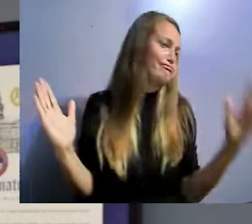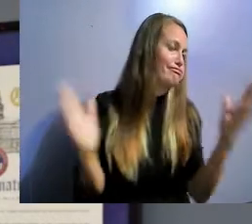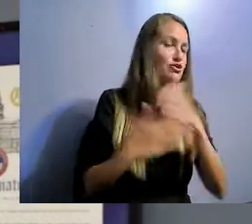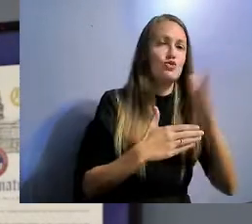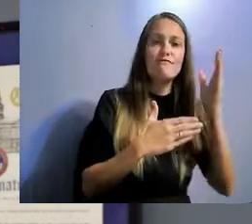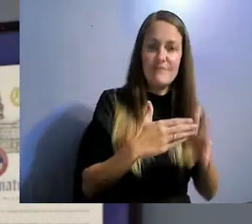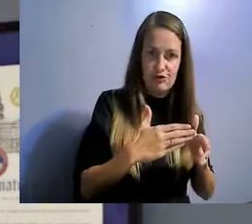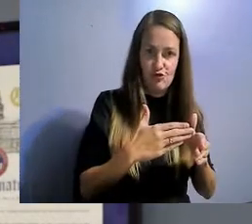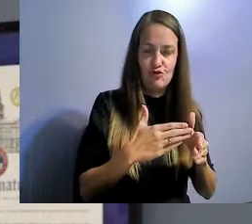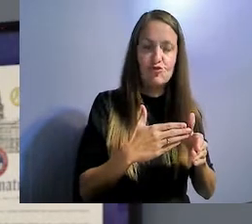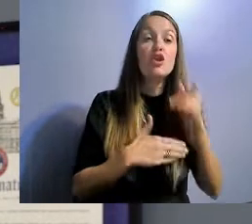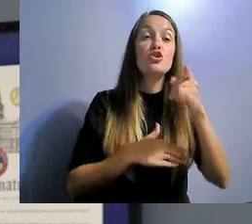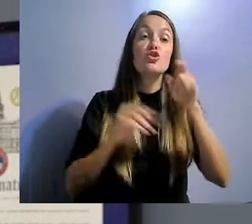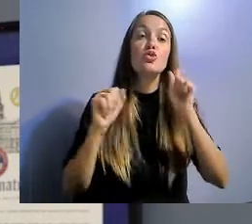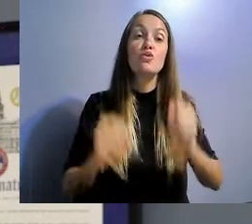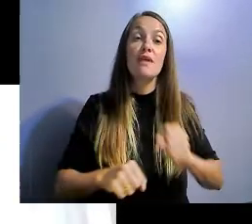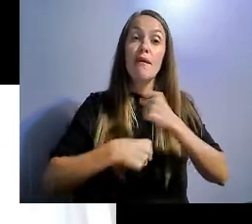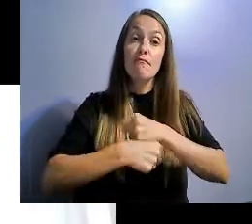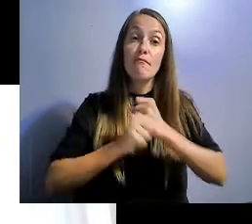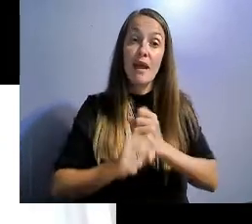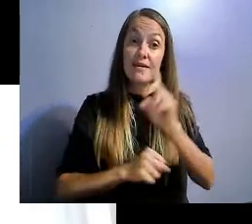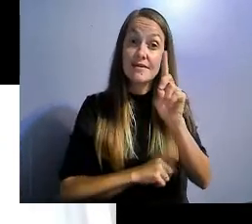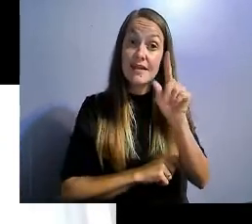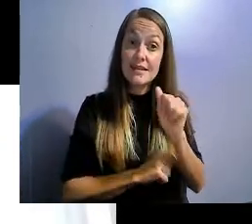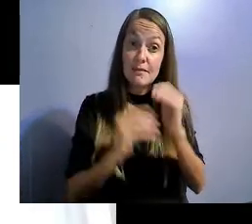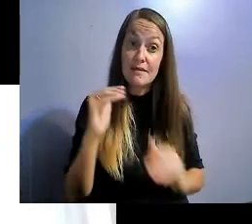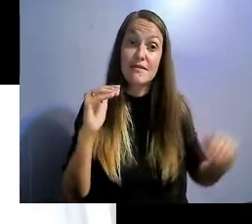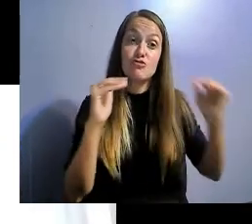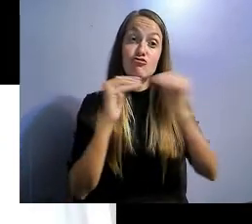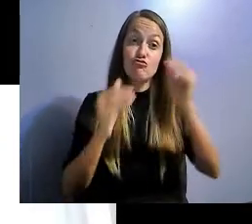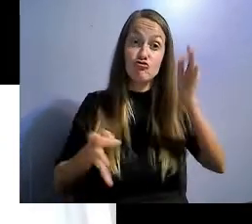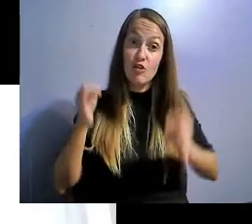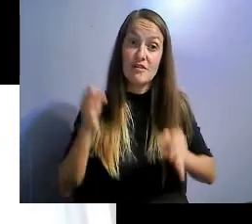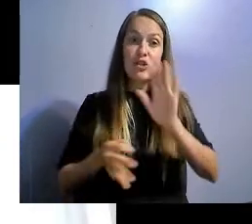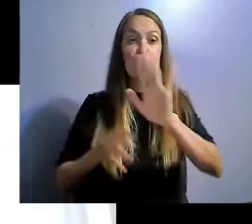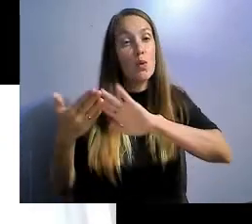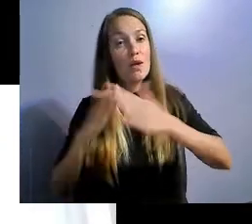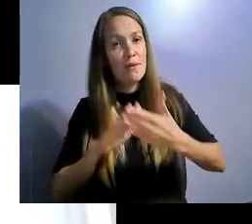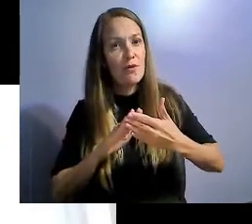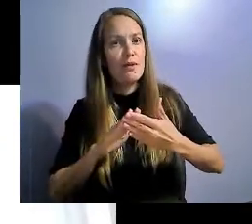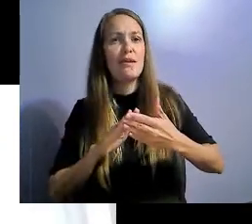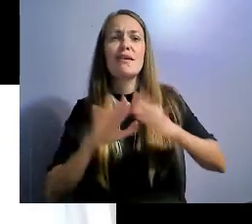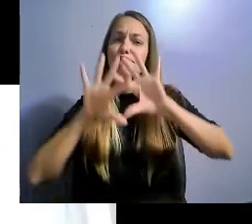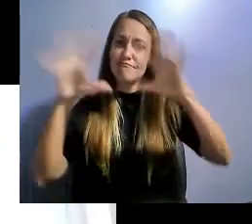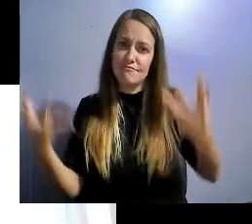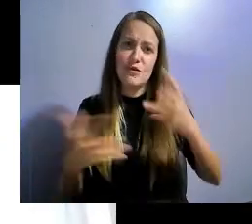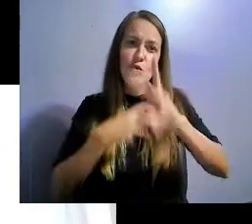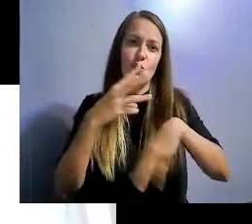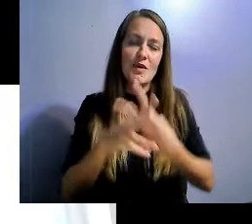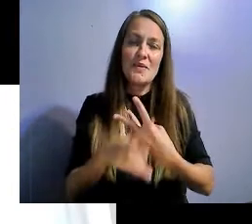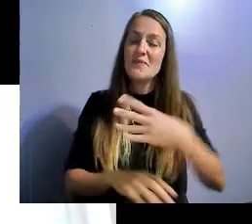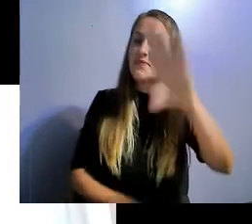community and beyond. Hello, I am Anthony, and I am a referral specialist for CCDC,